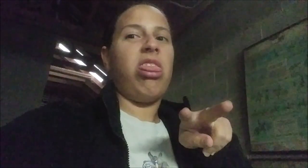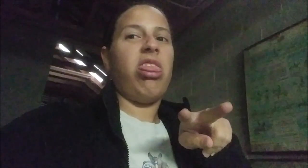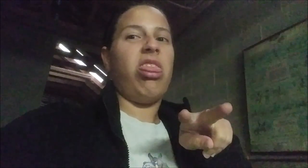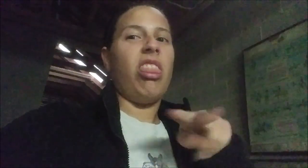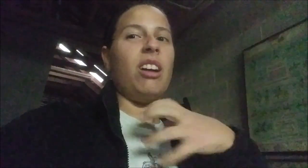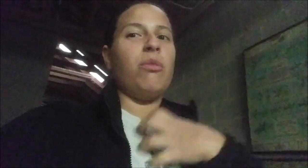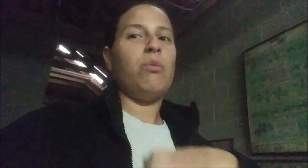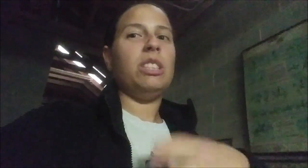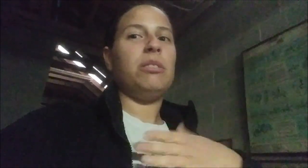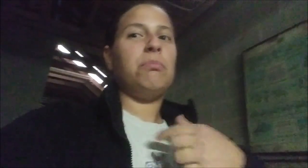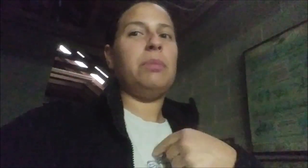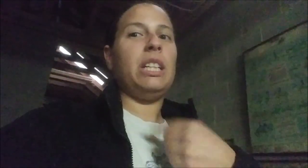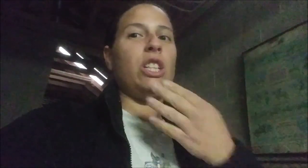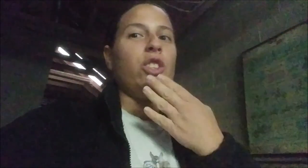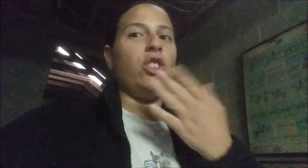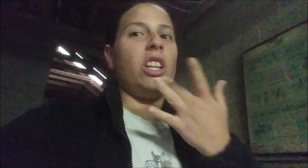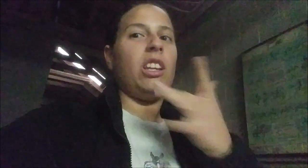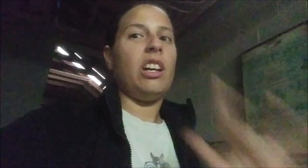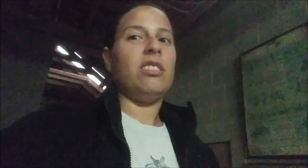Wish me good luck :-/